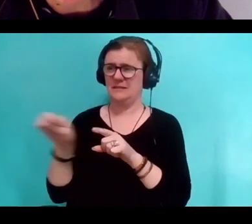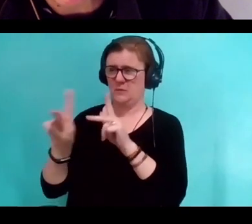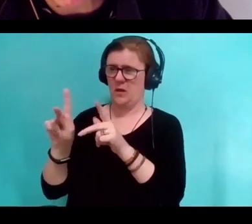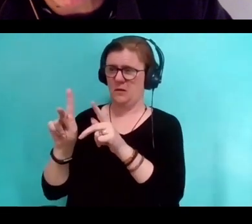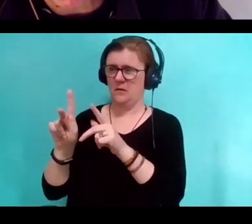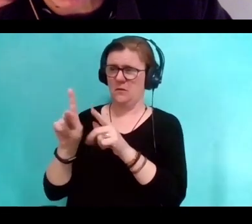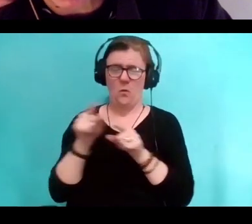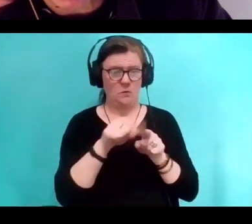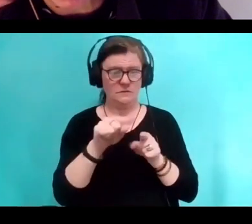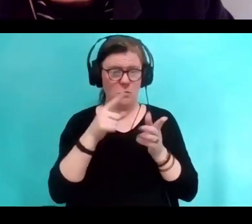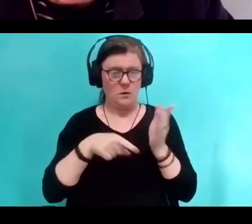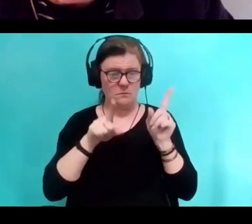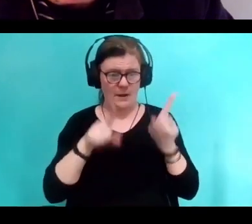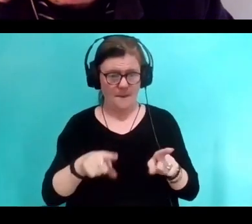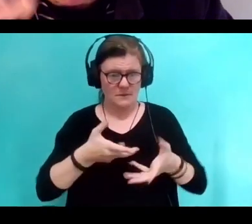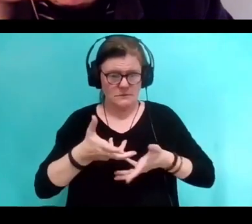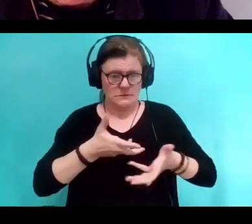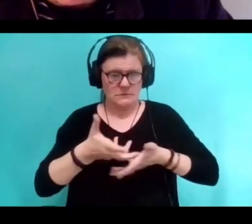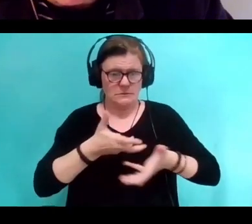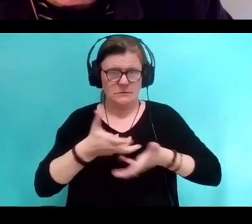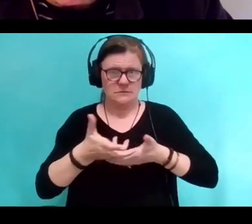Those of course are symbiotic things.